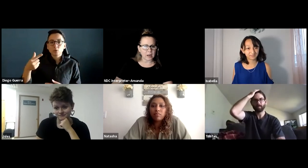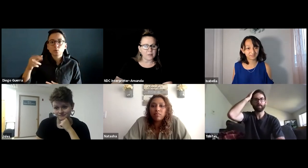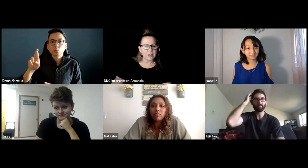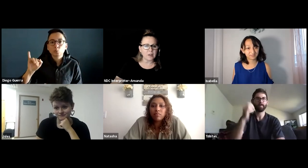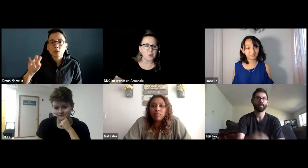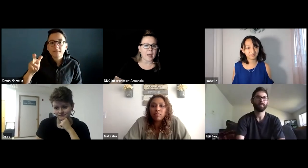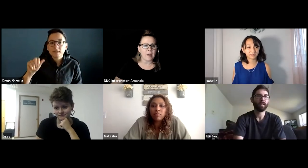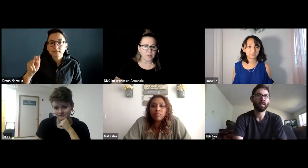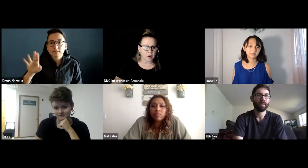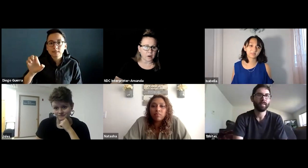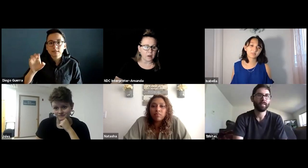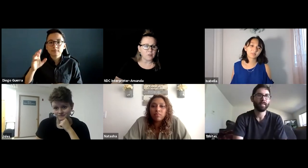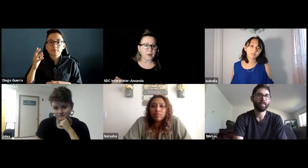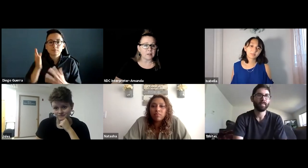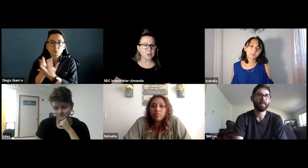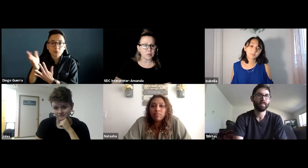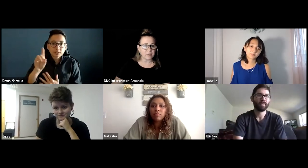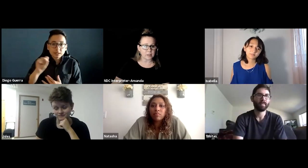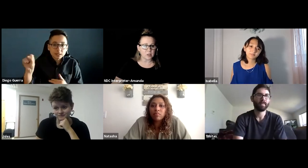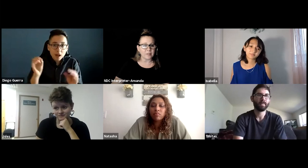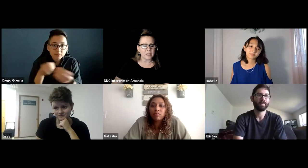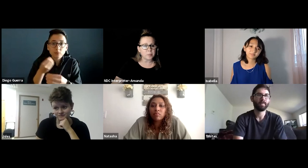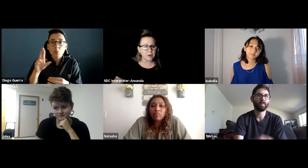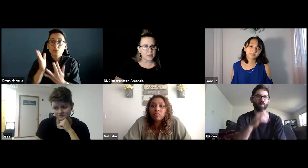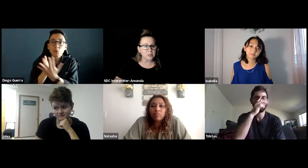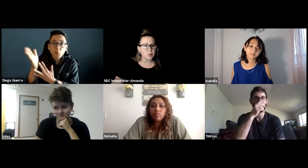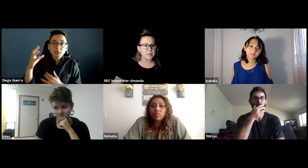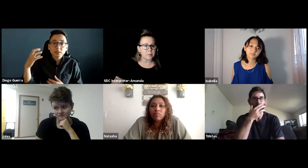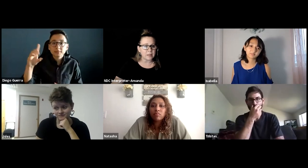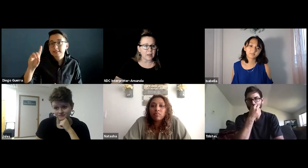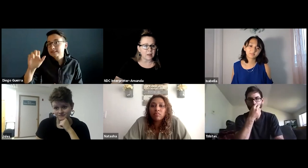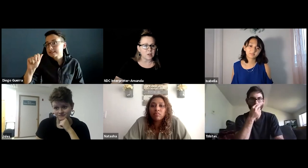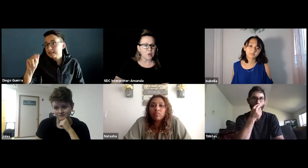Have any of you ever filed a grievance, do you have any experience with submitting that